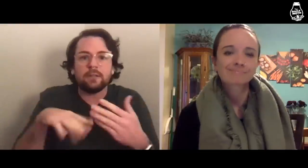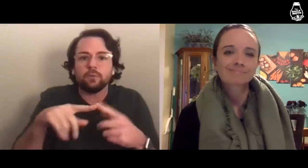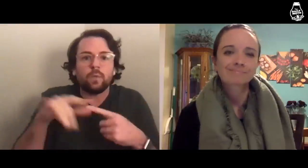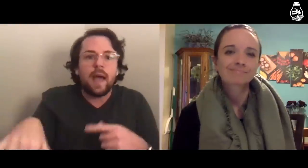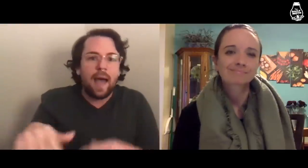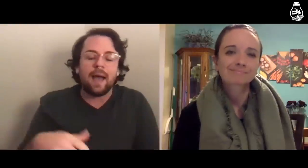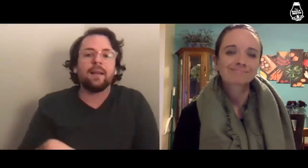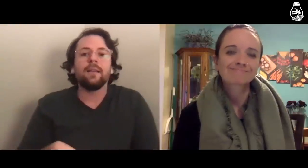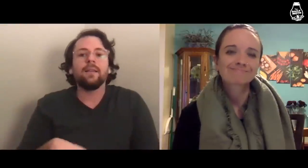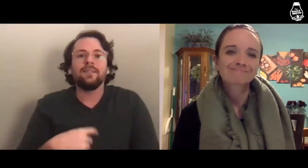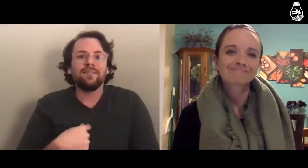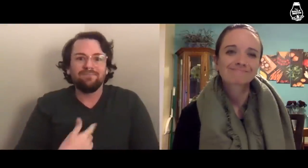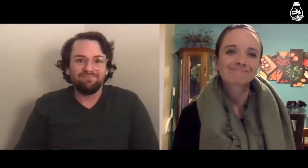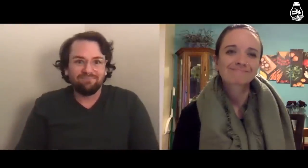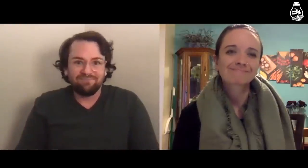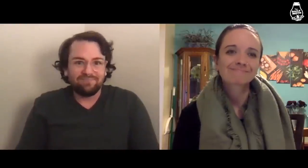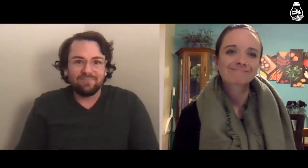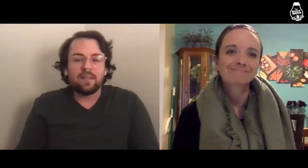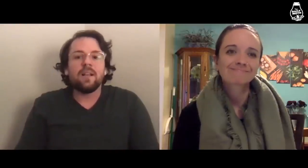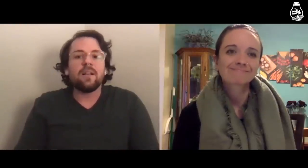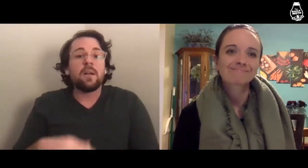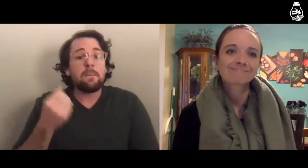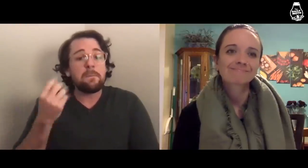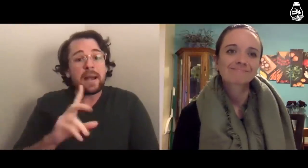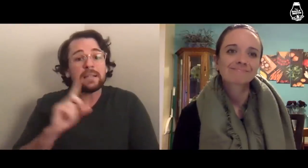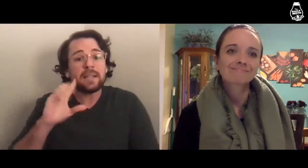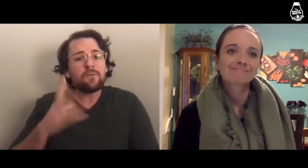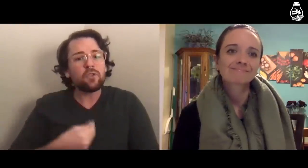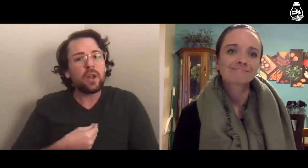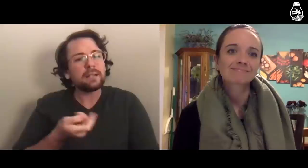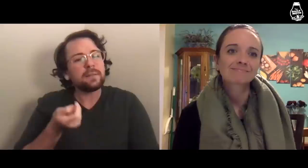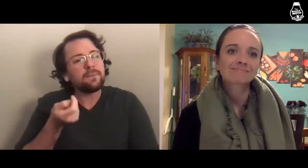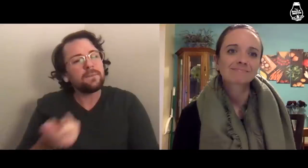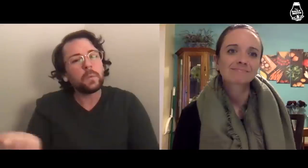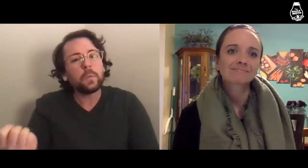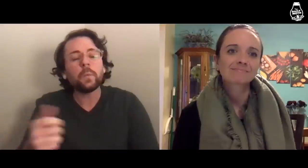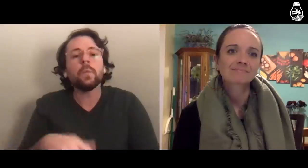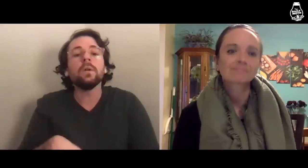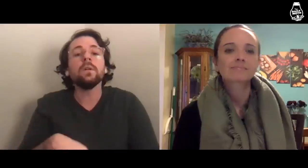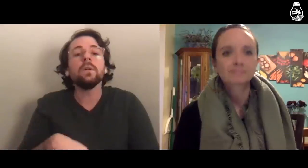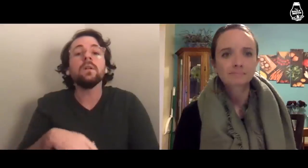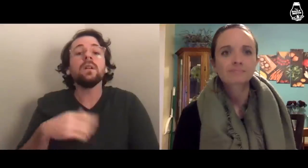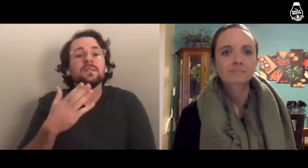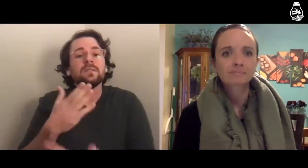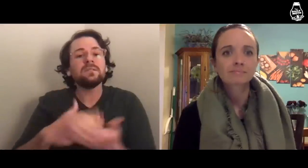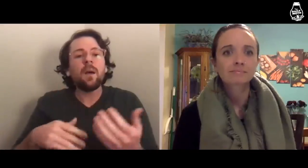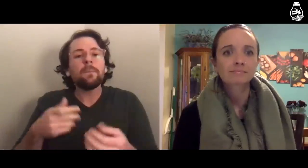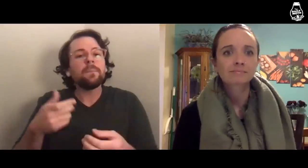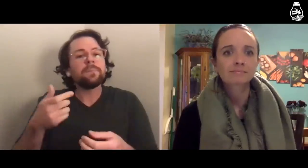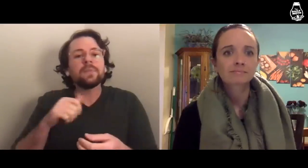I didn’t have access to that. Many Deaf trans people have little access as well and